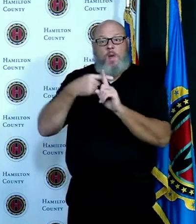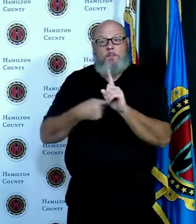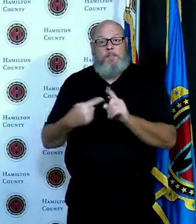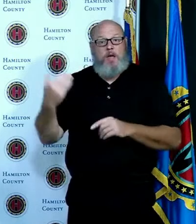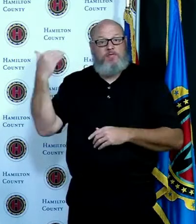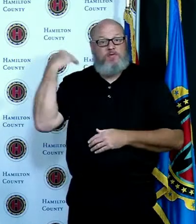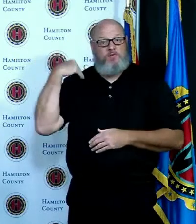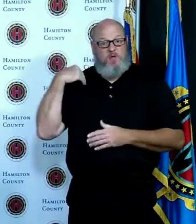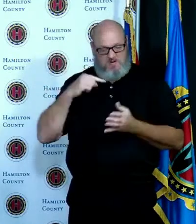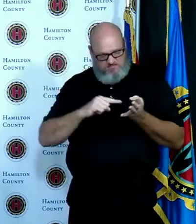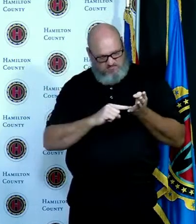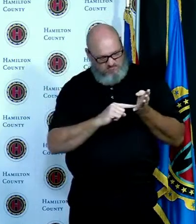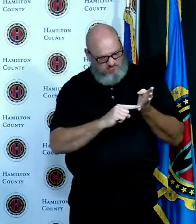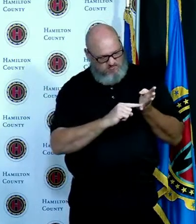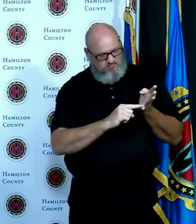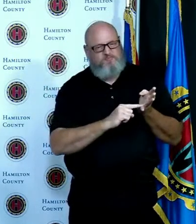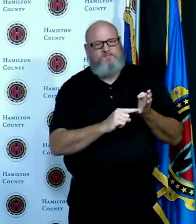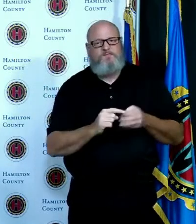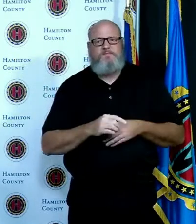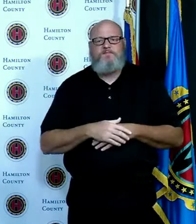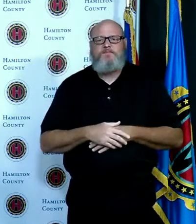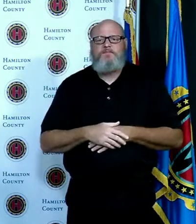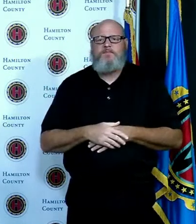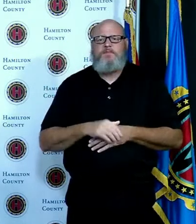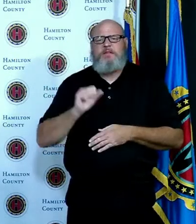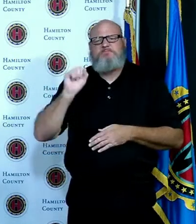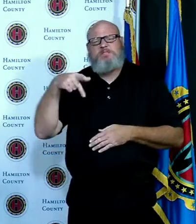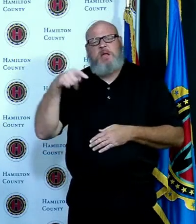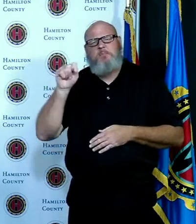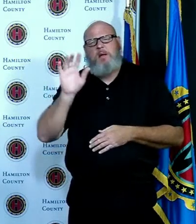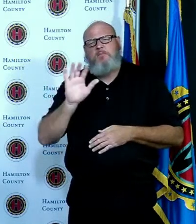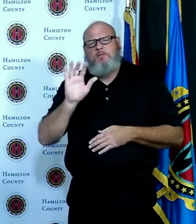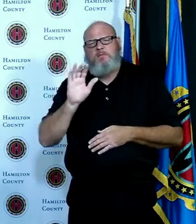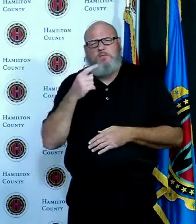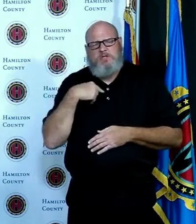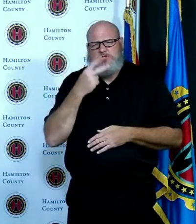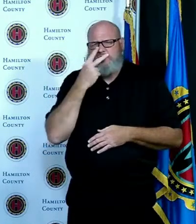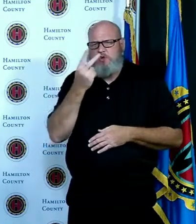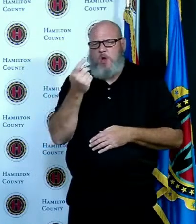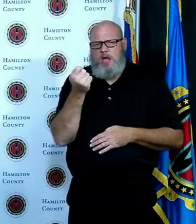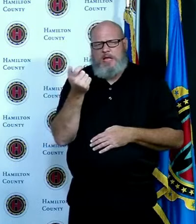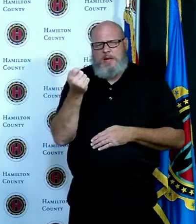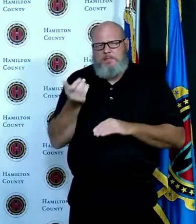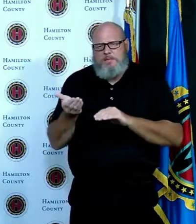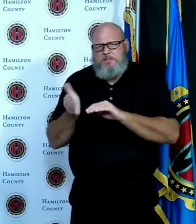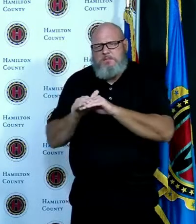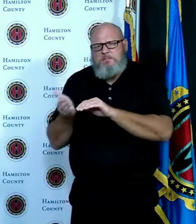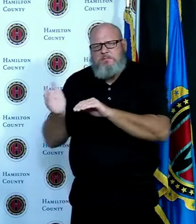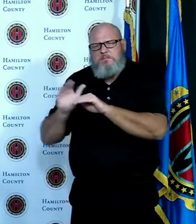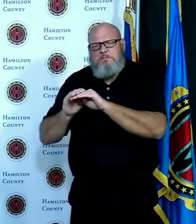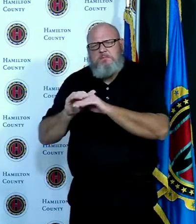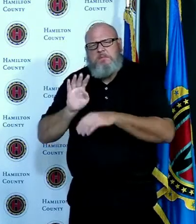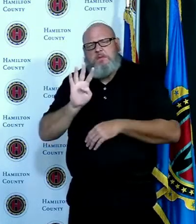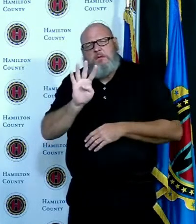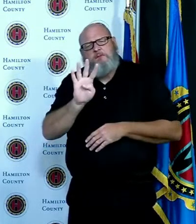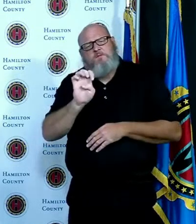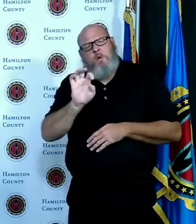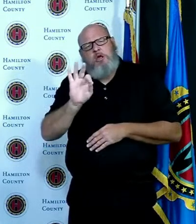cases that the change the increase week over week was around 490 at the end of last month